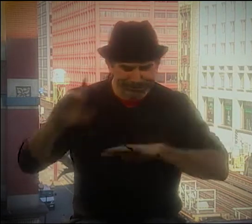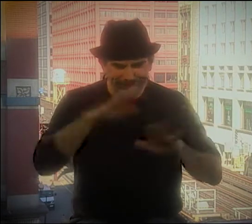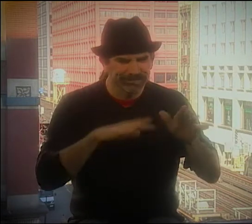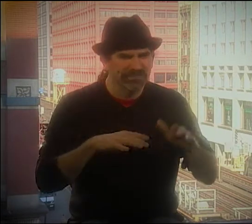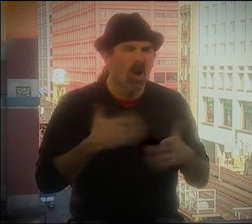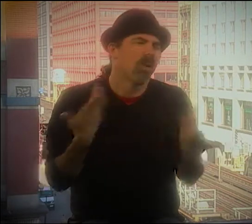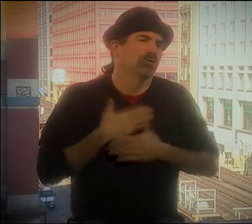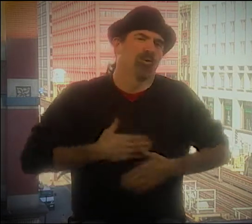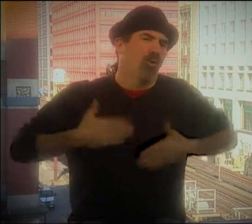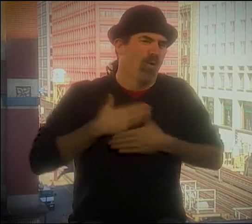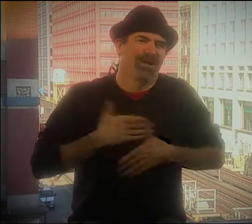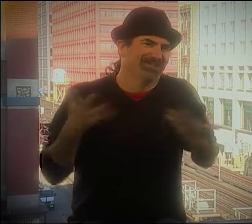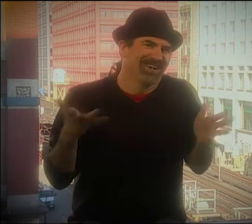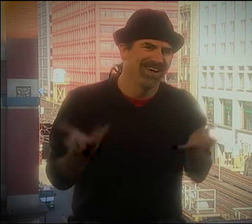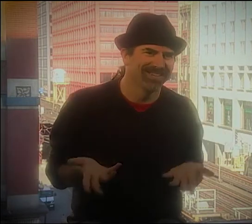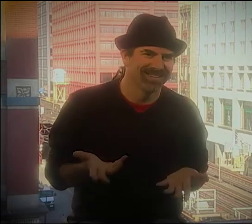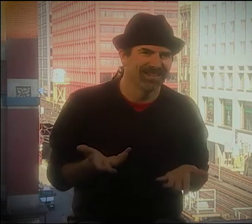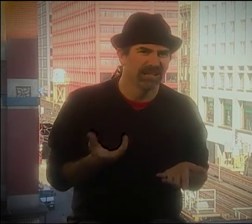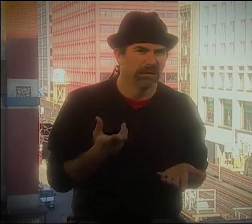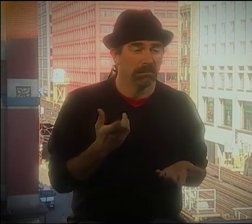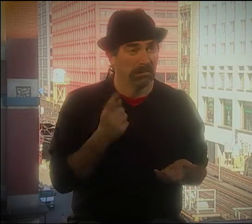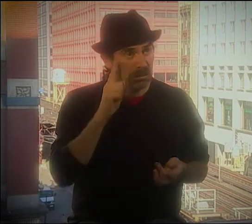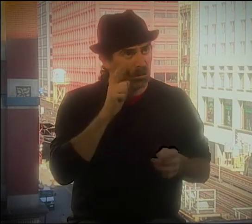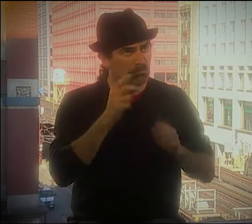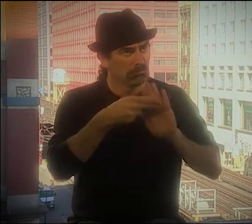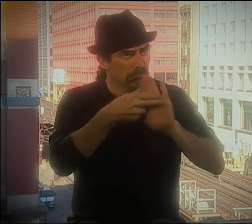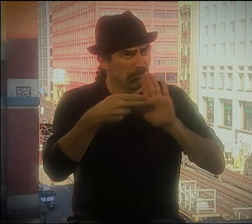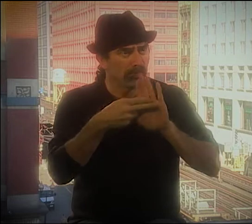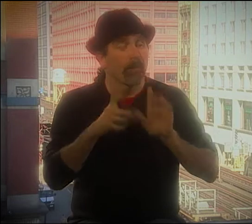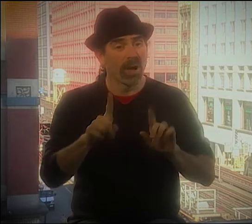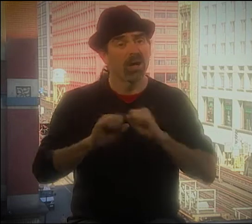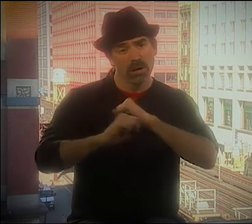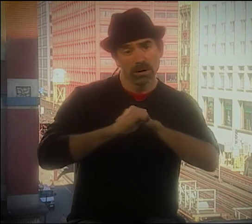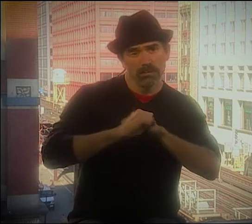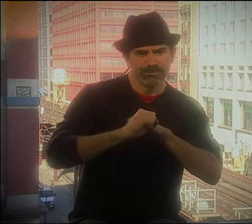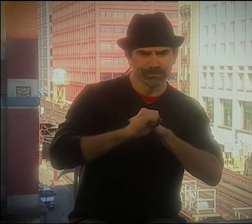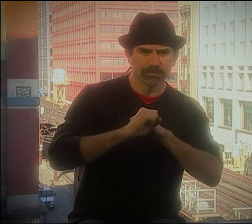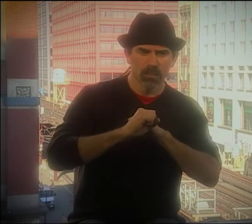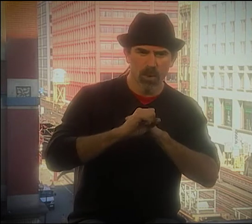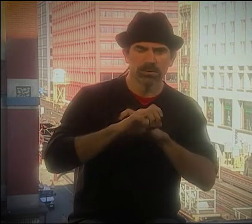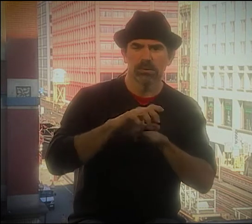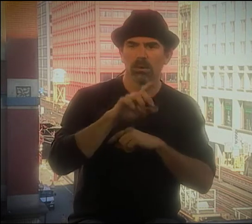THAT'S NOT OUR FOCUS. YOU KNOW, WE WERE JUST PLAYING AND ENJOYING OURSELVES.